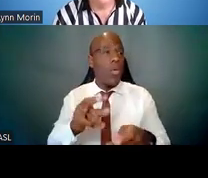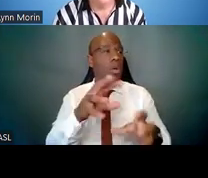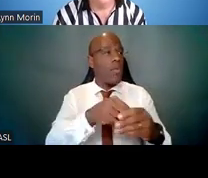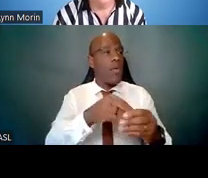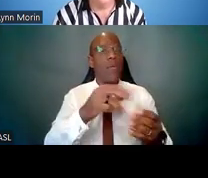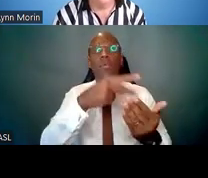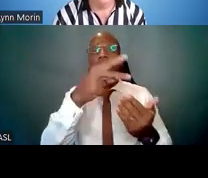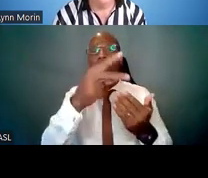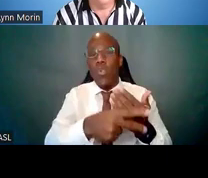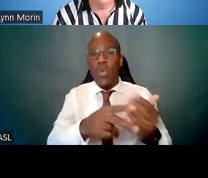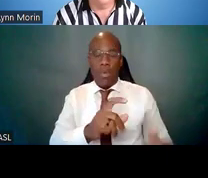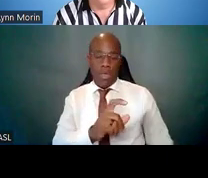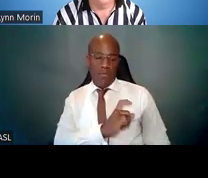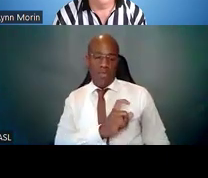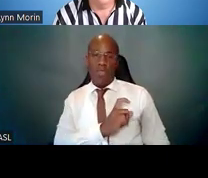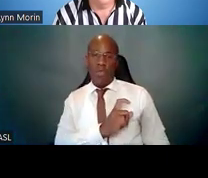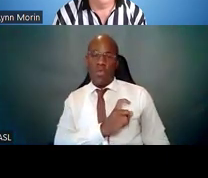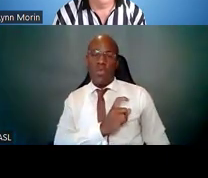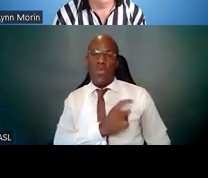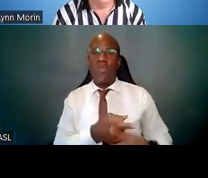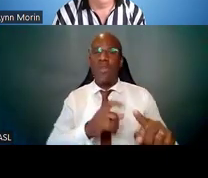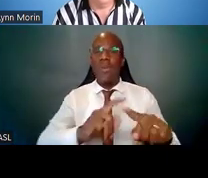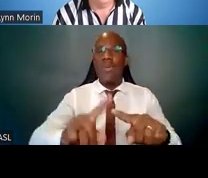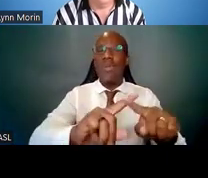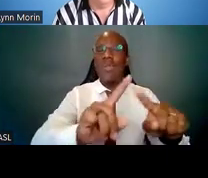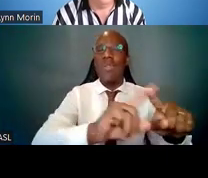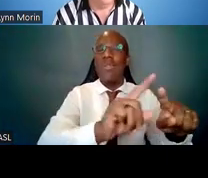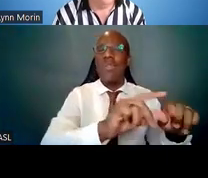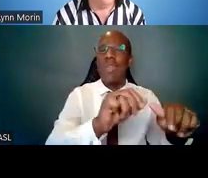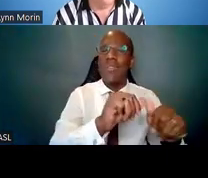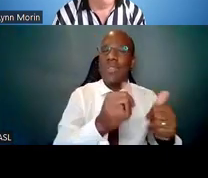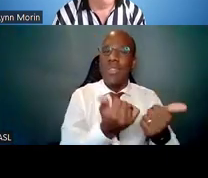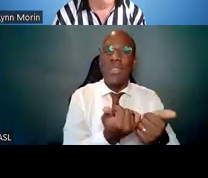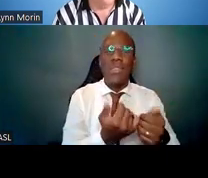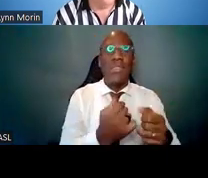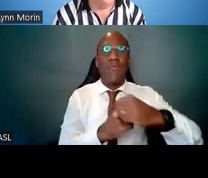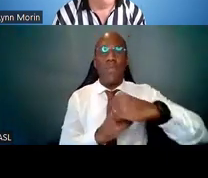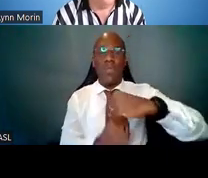or grants from different agencies, foundations and roots.